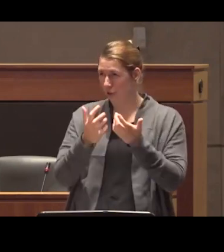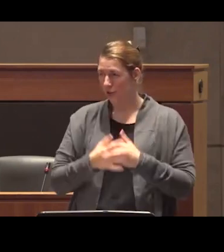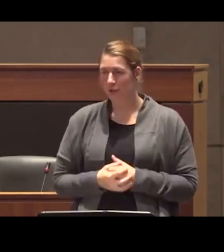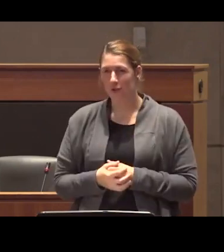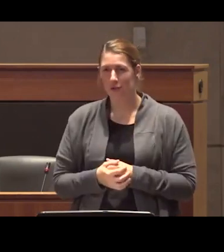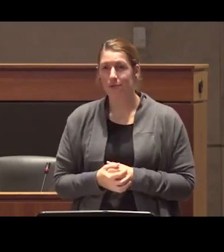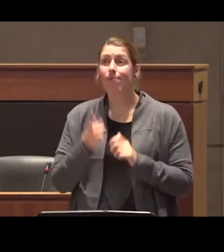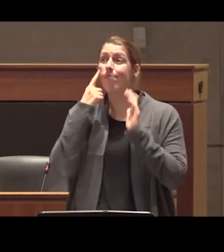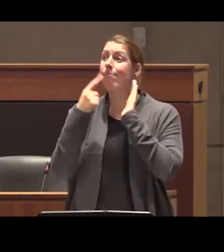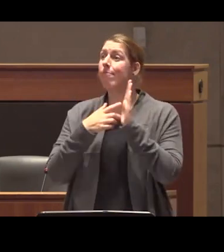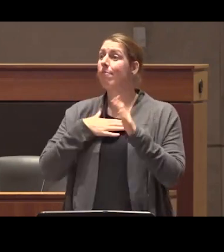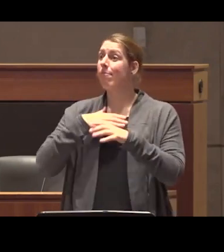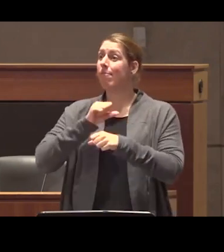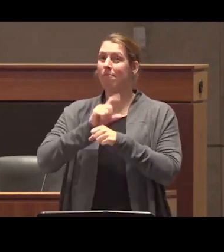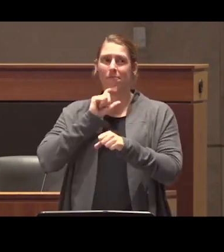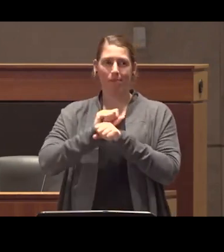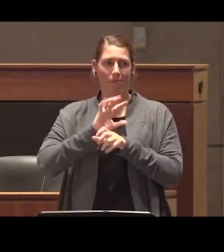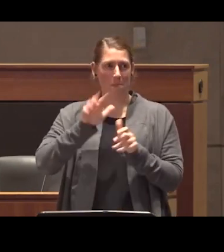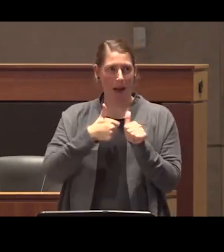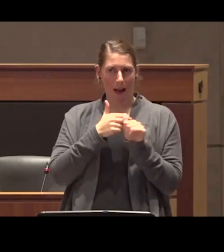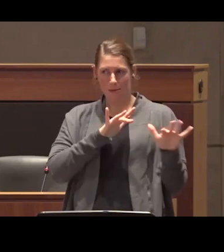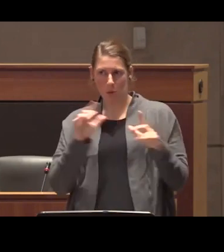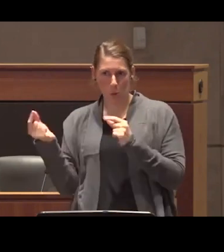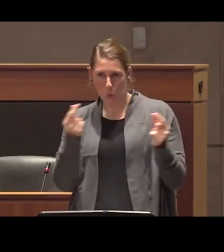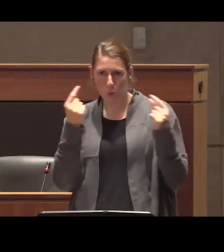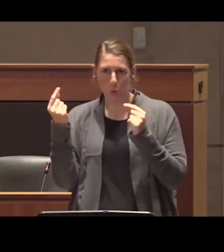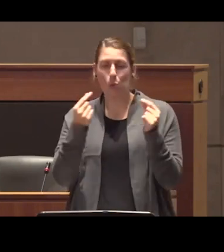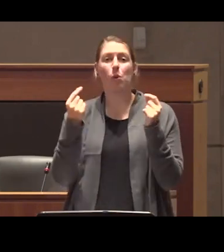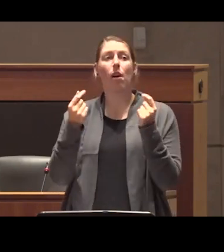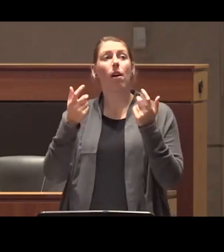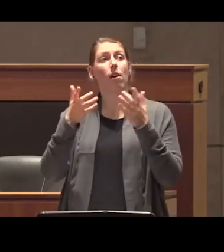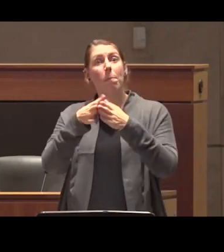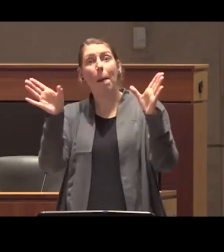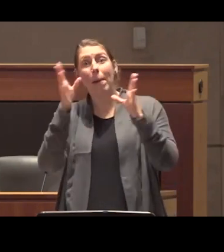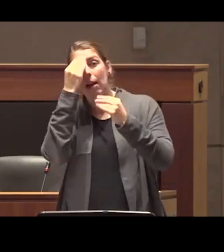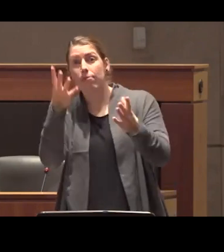know a lot of my job is behind the scenes stuff that never reaches public or kind of ascends into